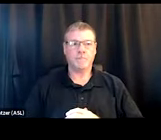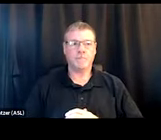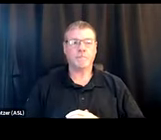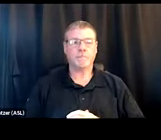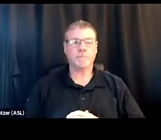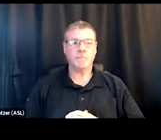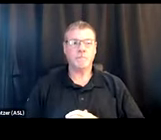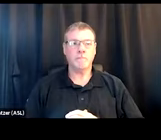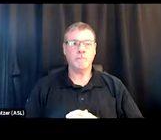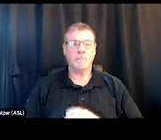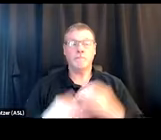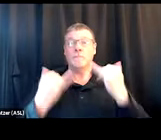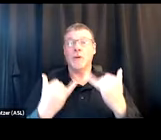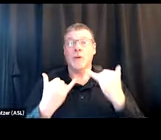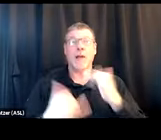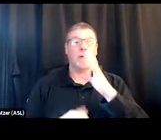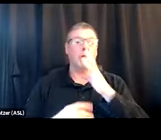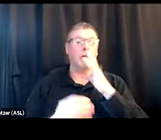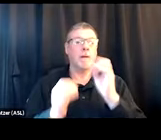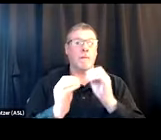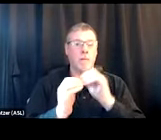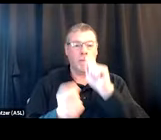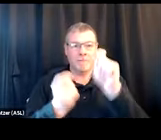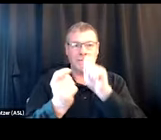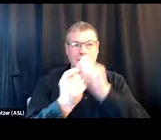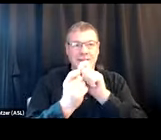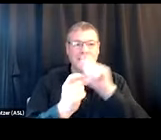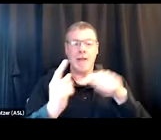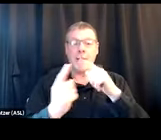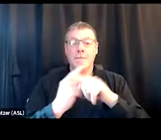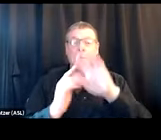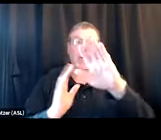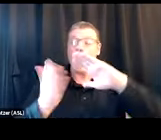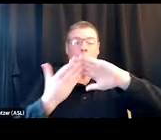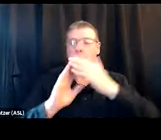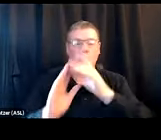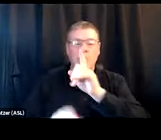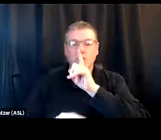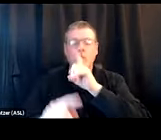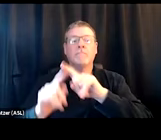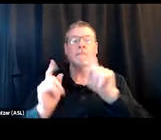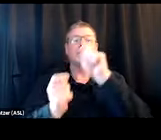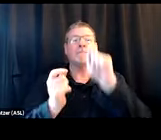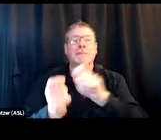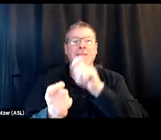So now kind of talking more specifically, not about, like, your community at large, but in specific sites.